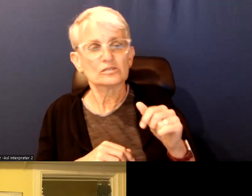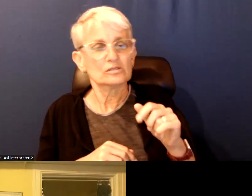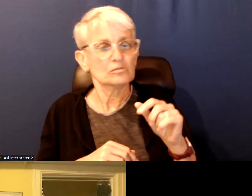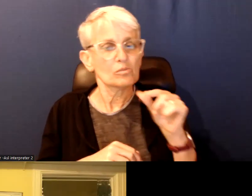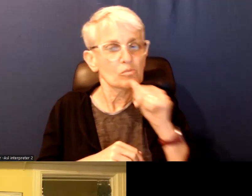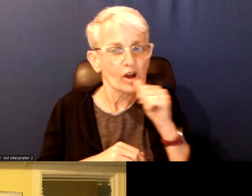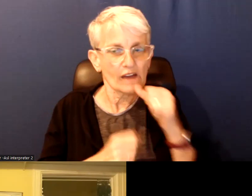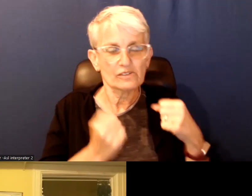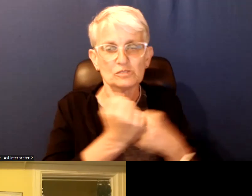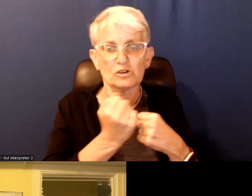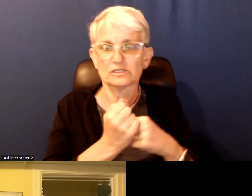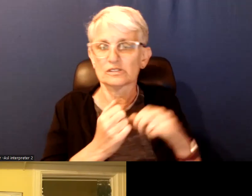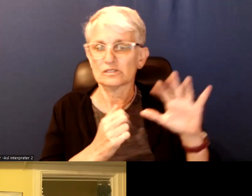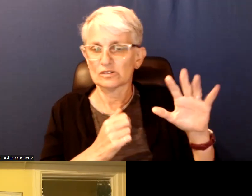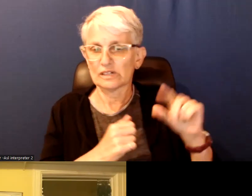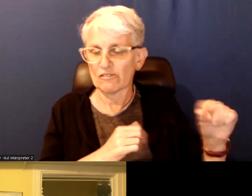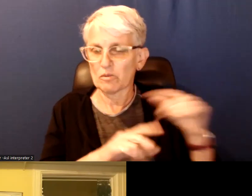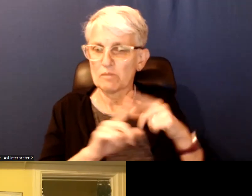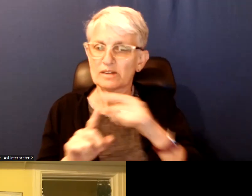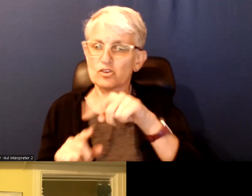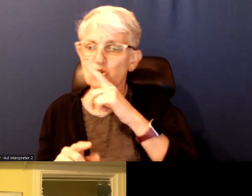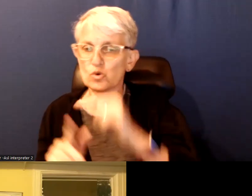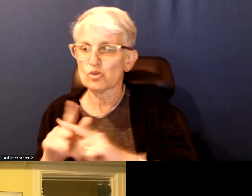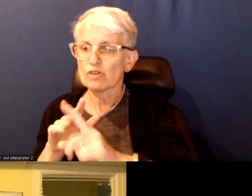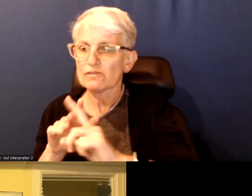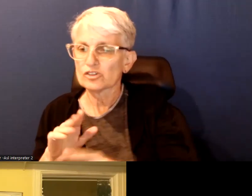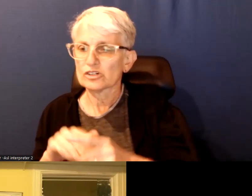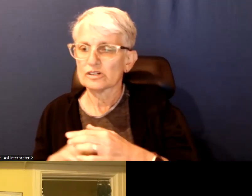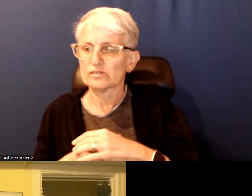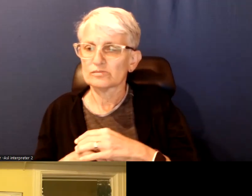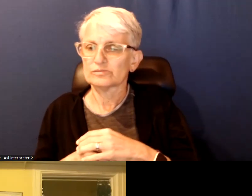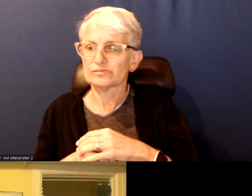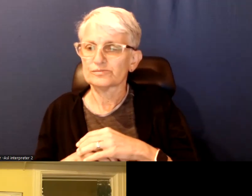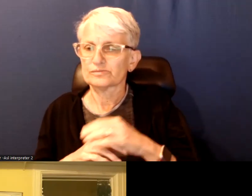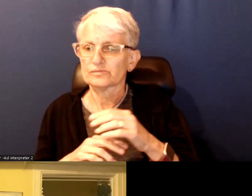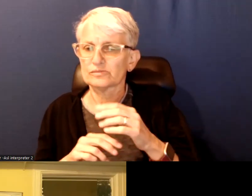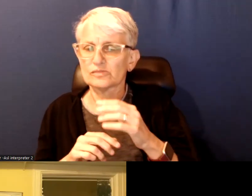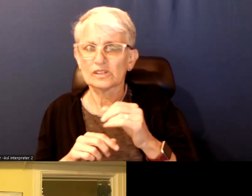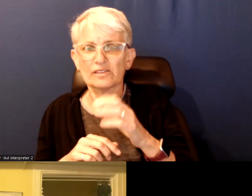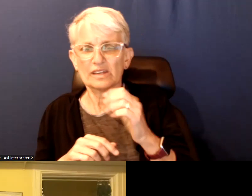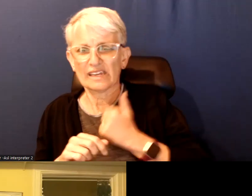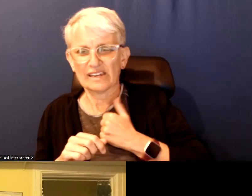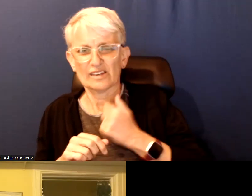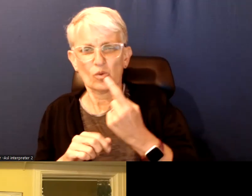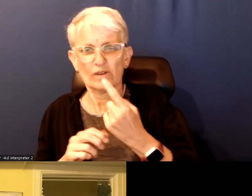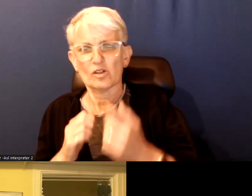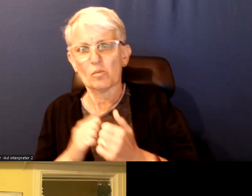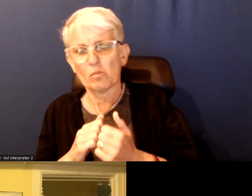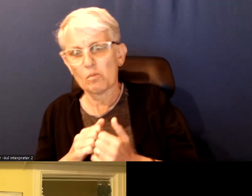way on our shores as a way to claim asylum. And you must know Canada is probably one of the most difficult places to get to.